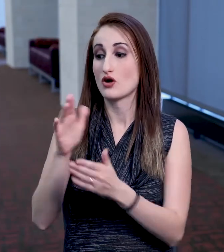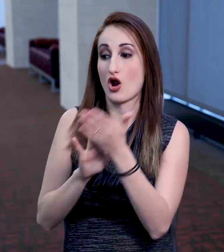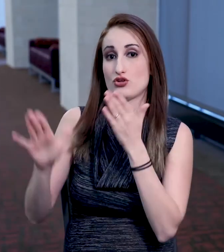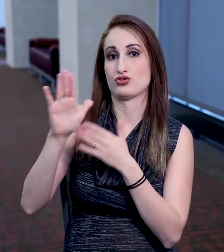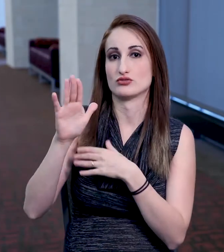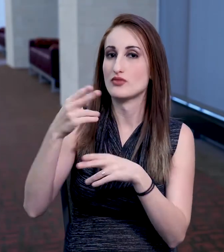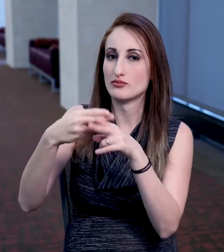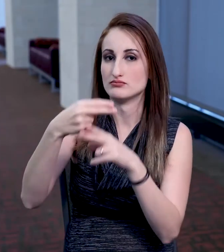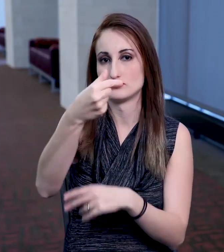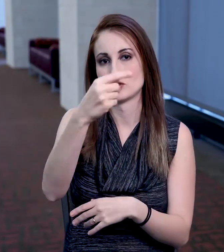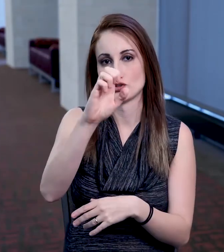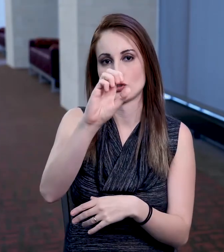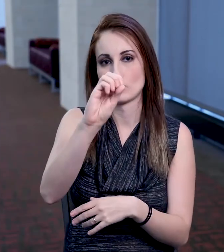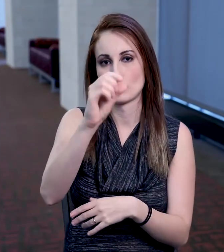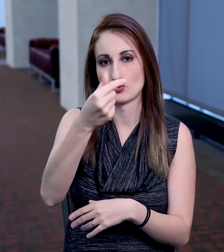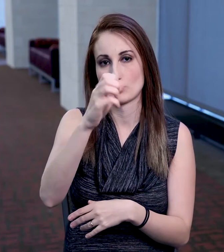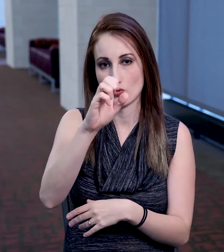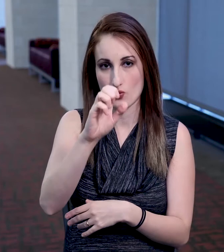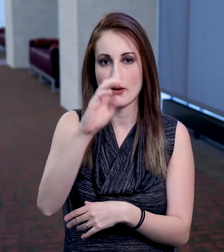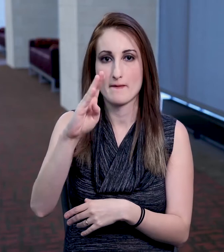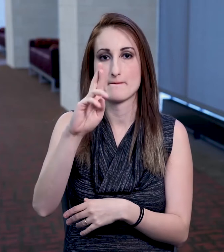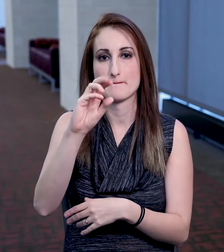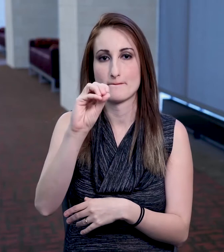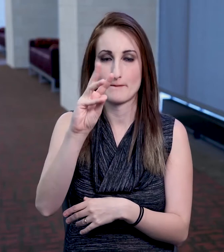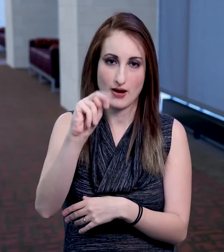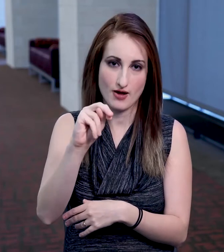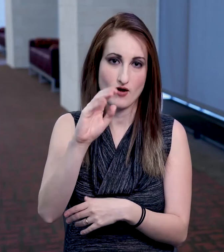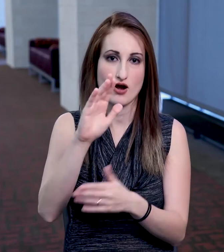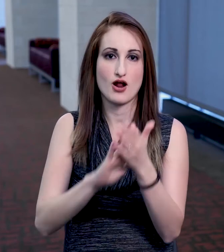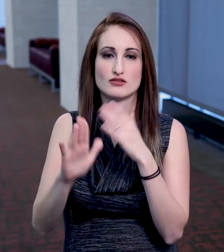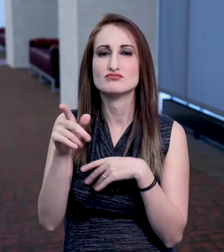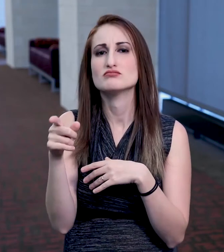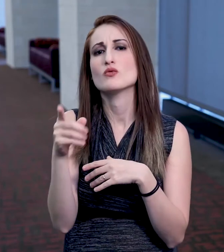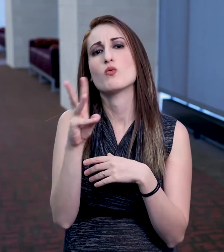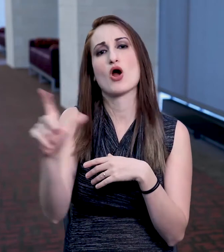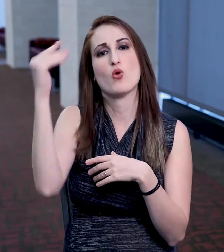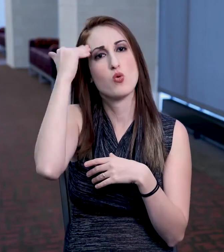I attended George Brown College, which is well known